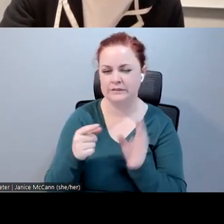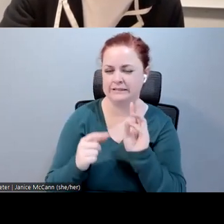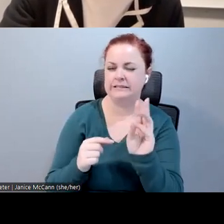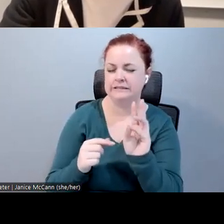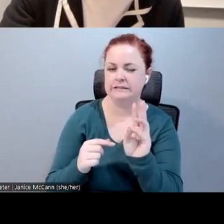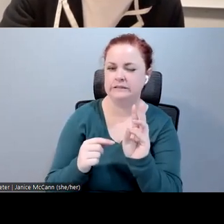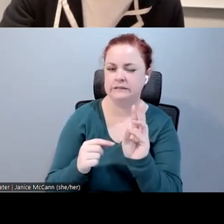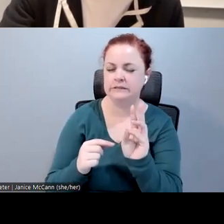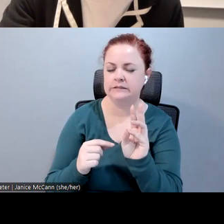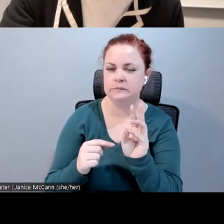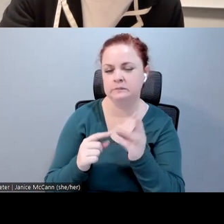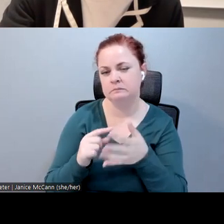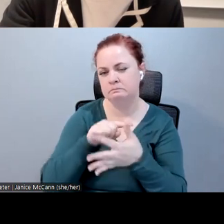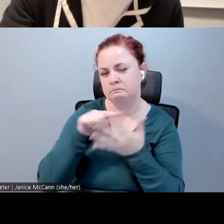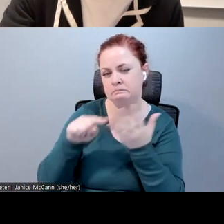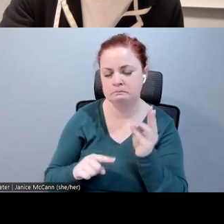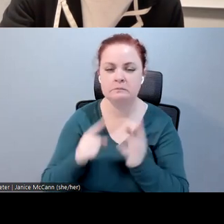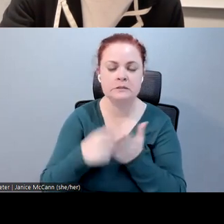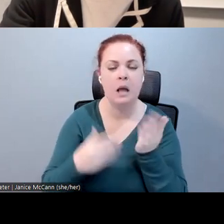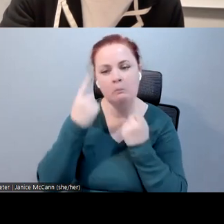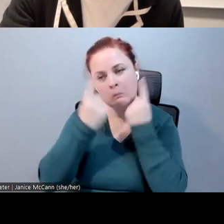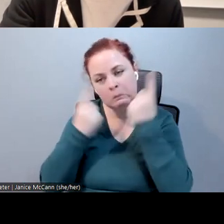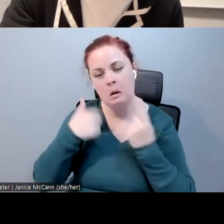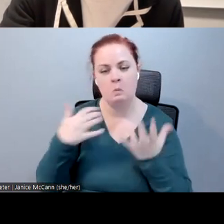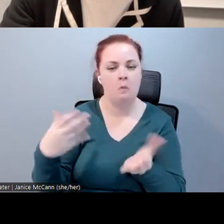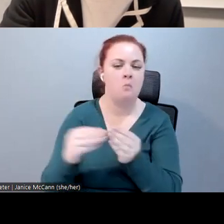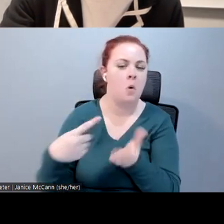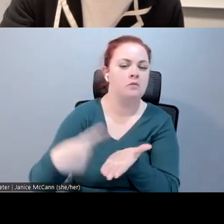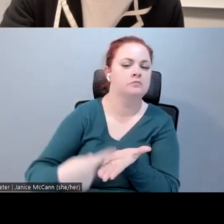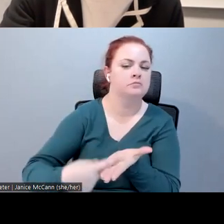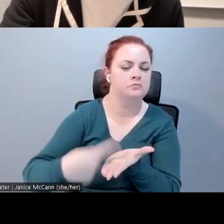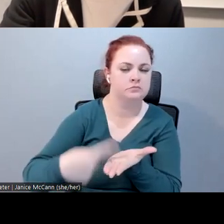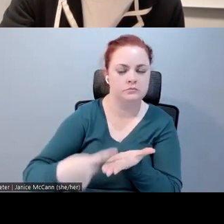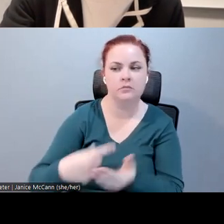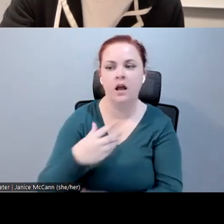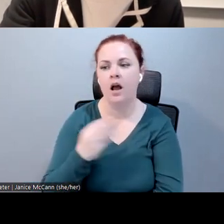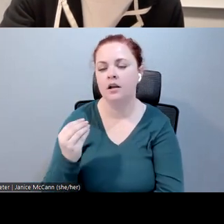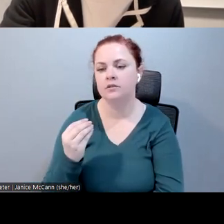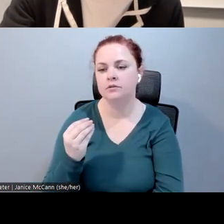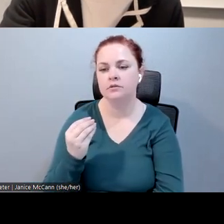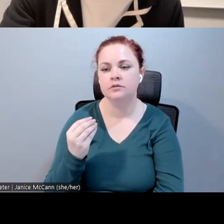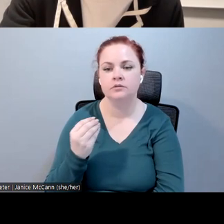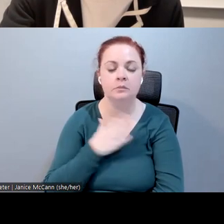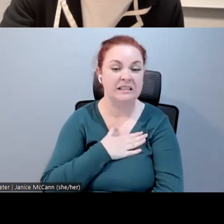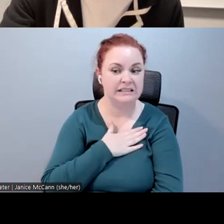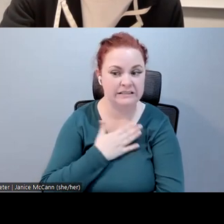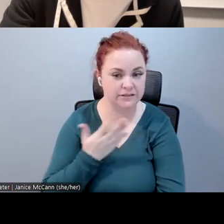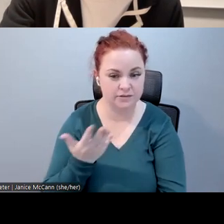can discuss further, and with more considerations I am missing